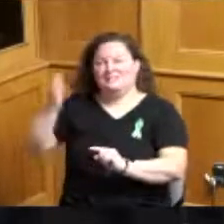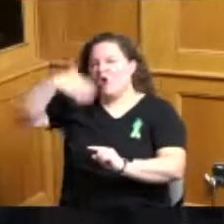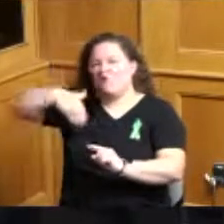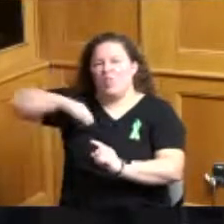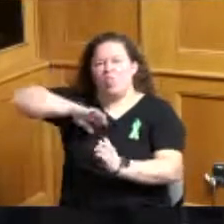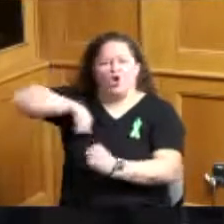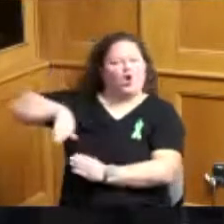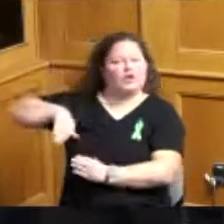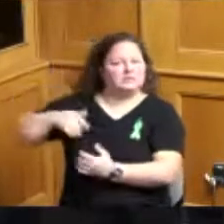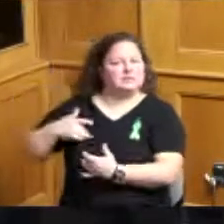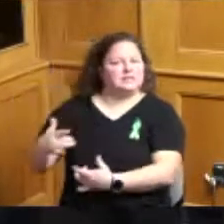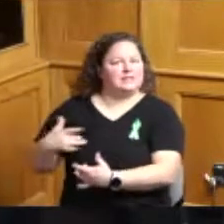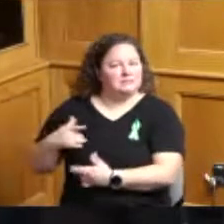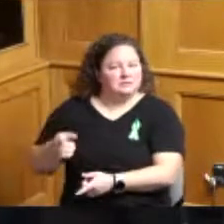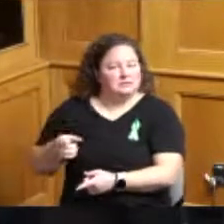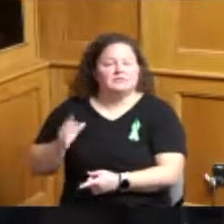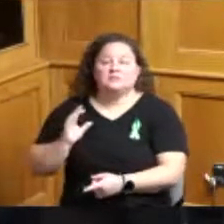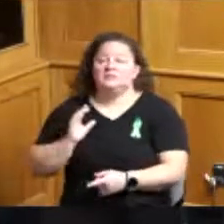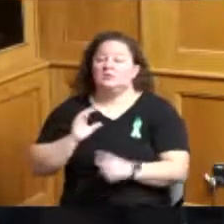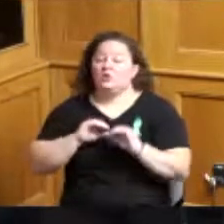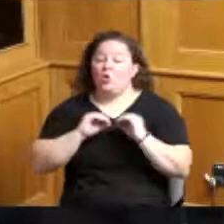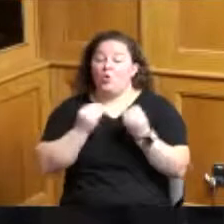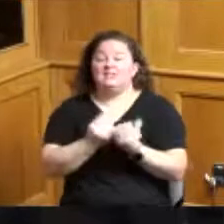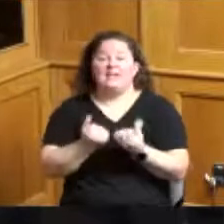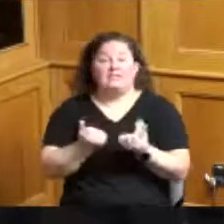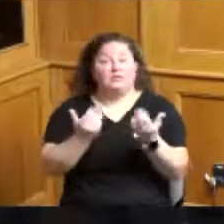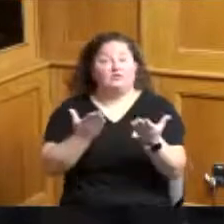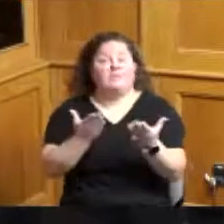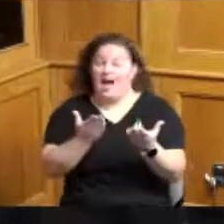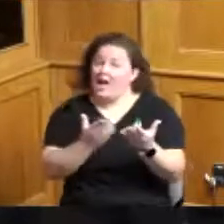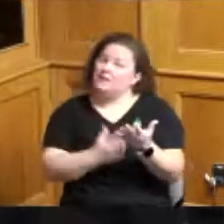and an organization that is providing premier services Rosemary's Babies company